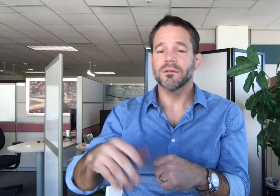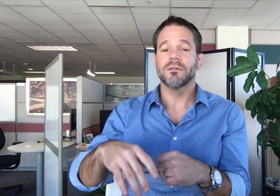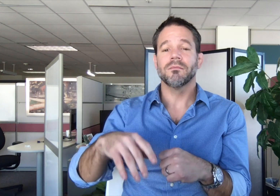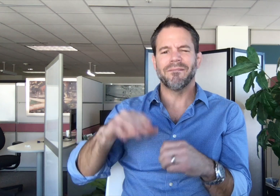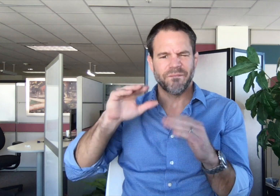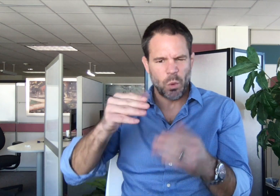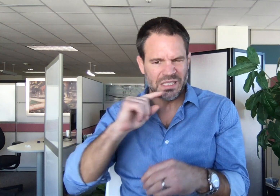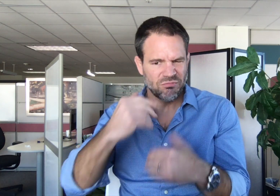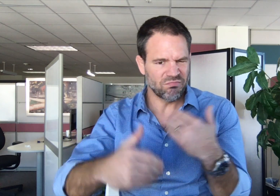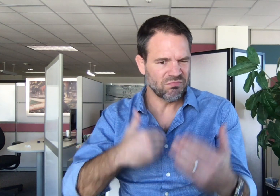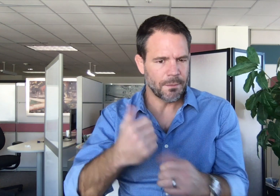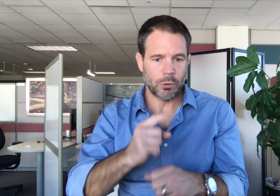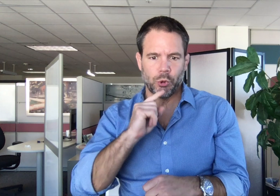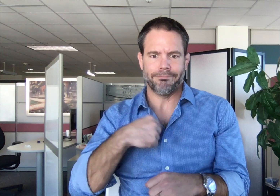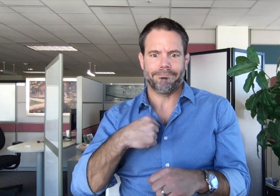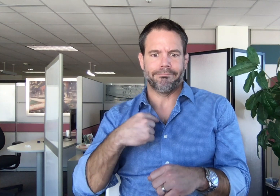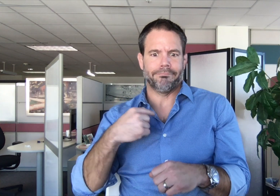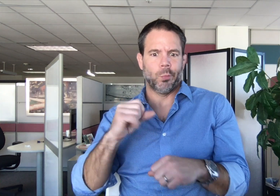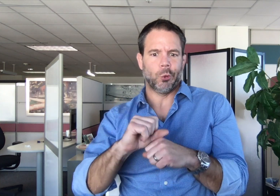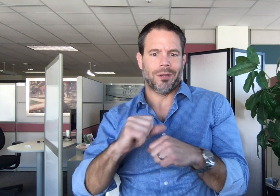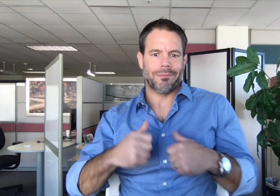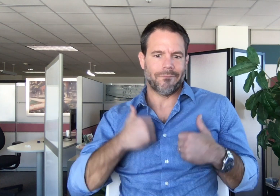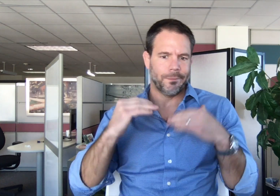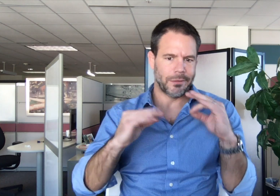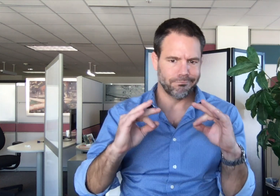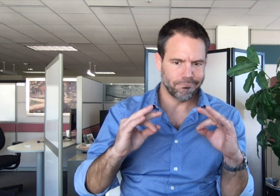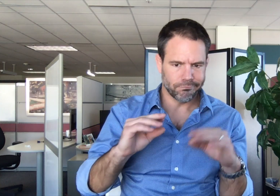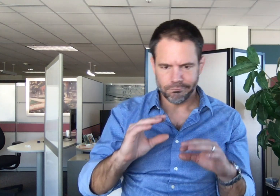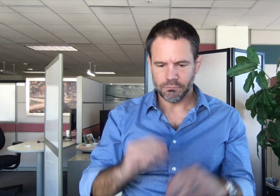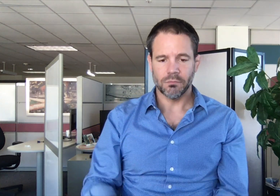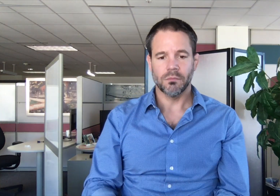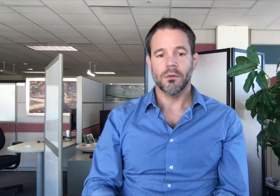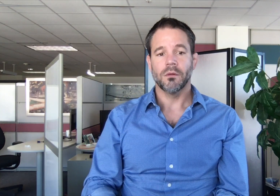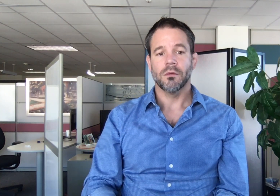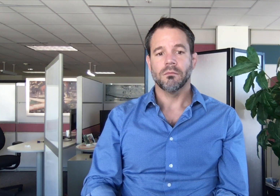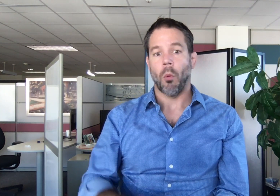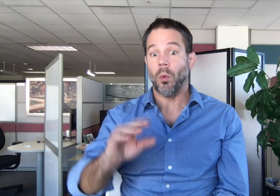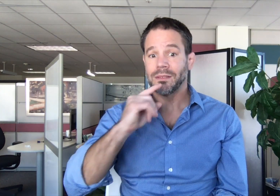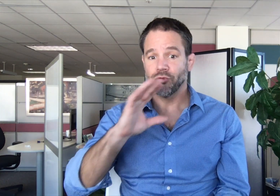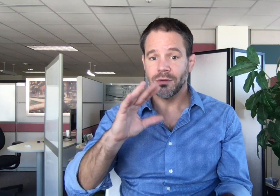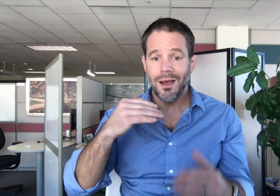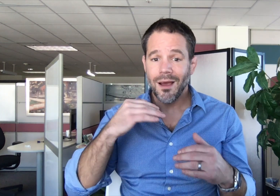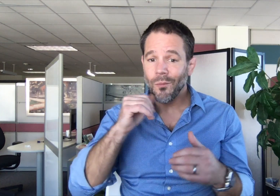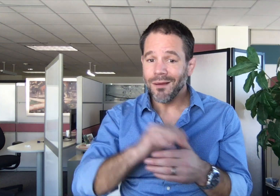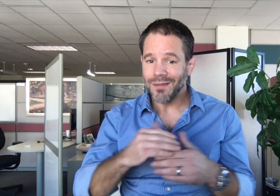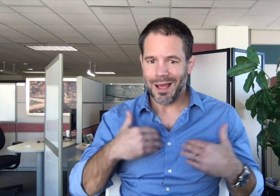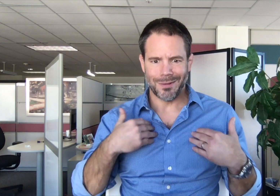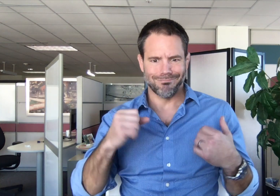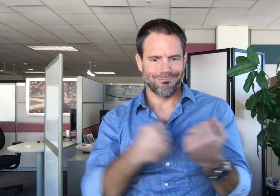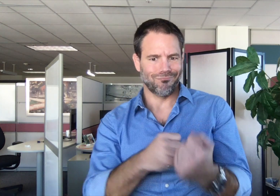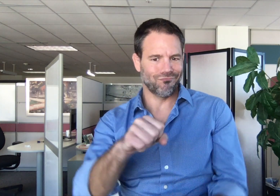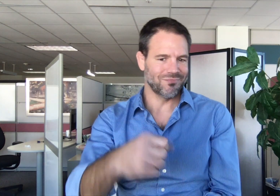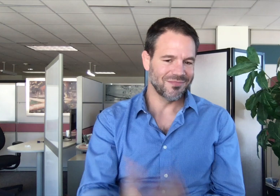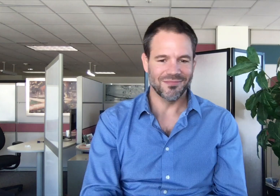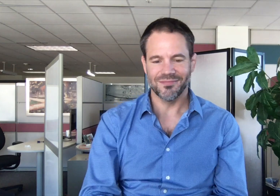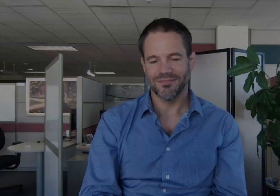to ensure I have a healthy work-life balance. No, I'm serious, my wife was happy to hear about it.